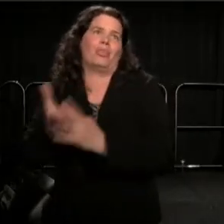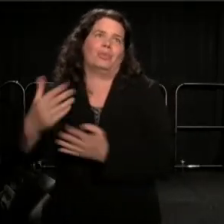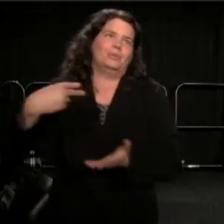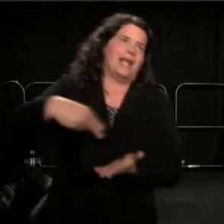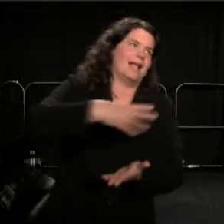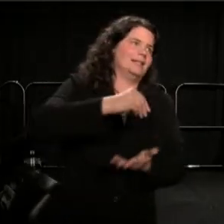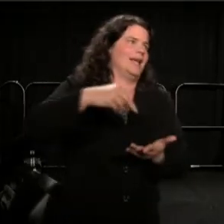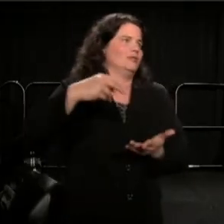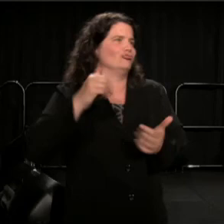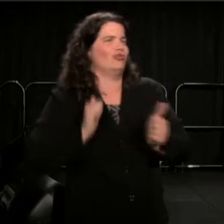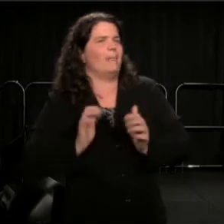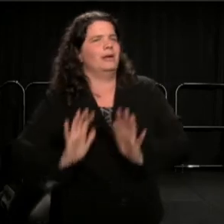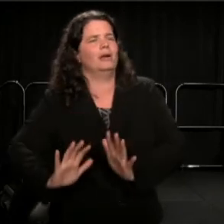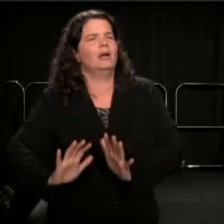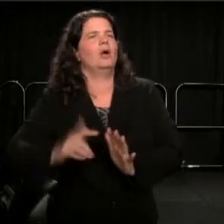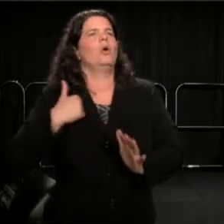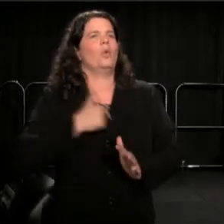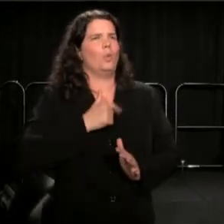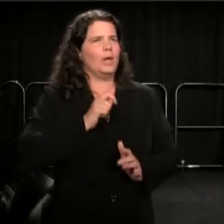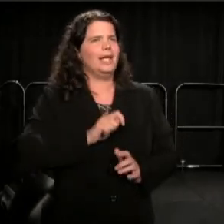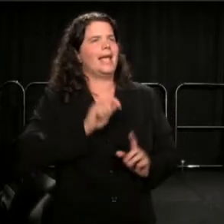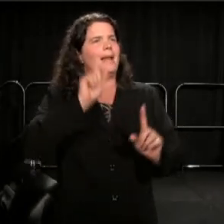of a public moral imagination.